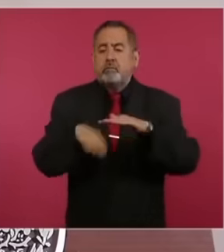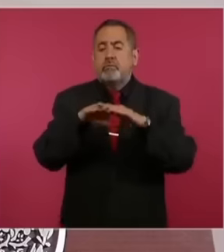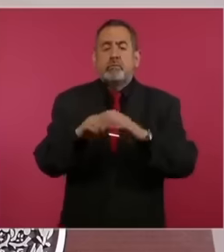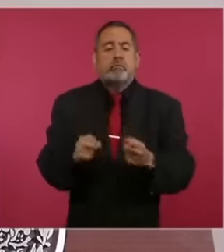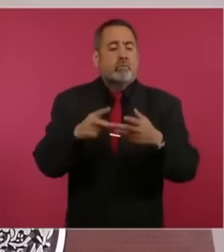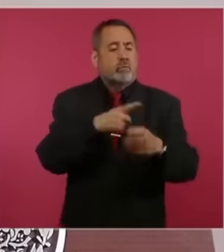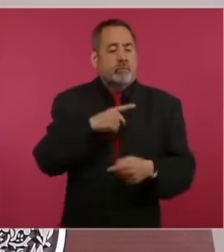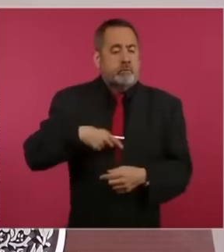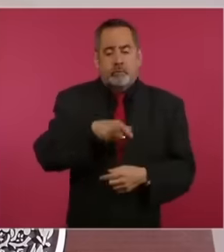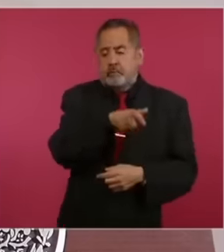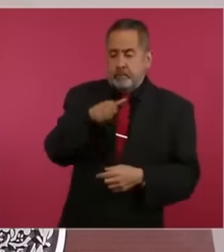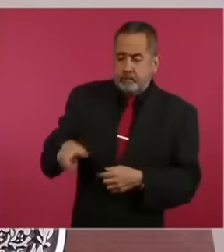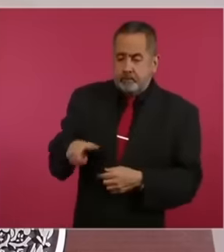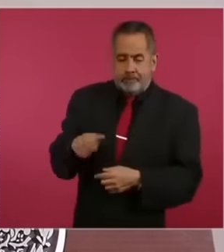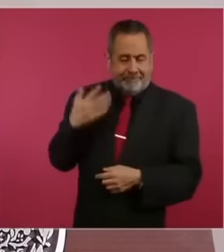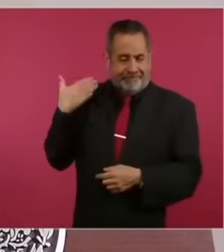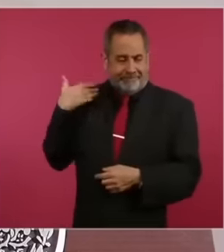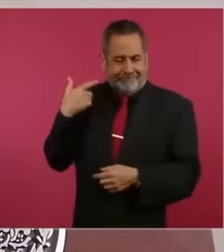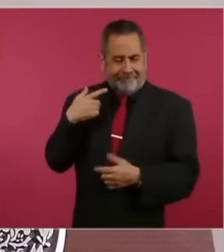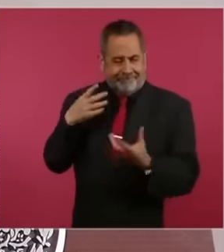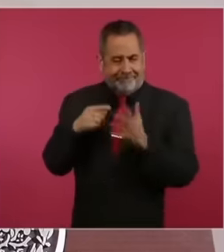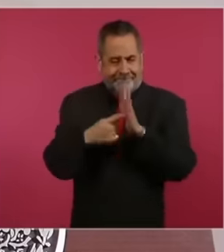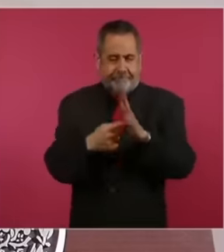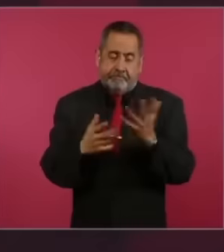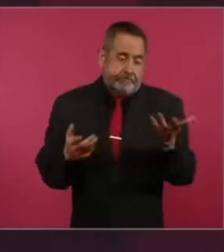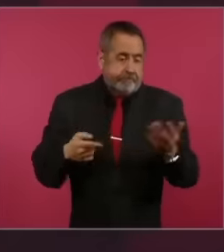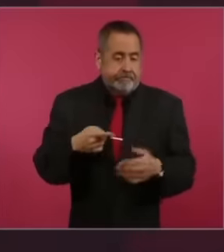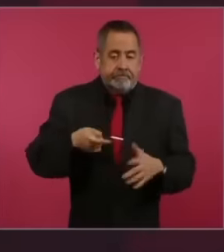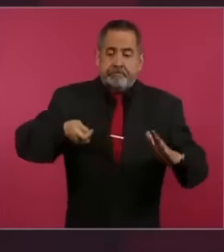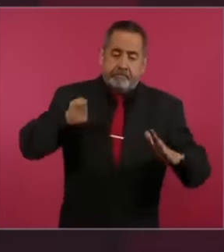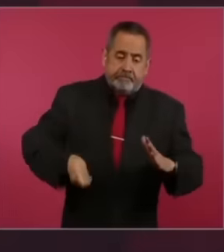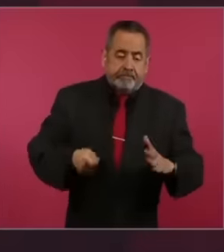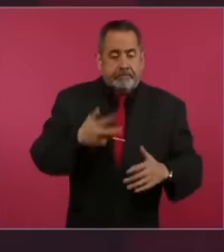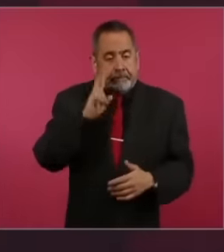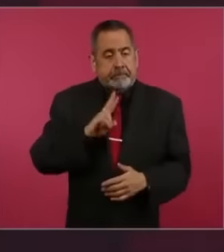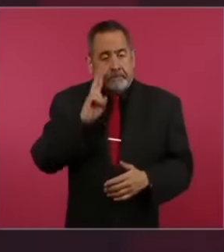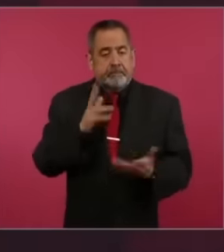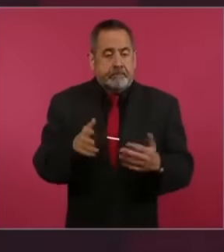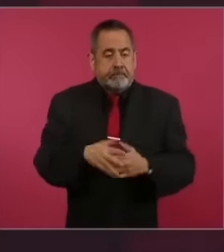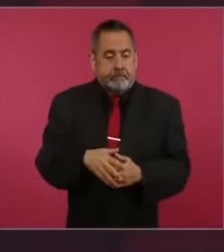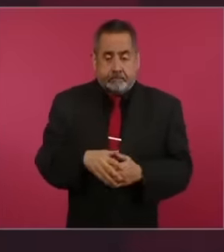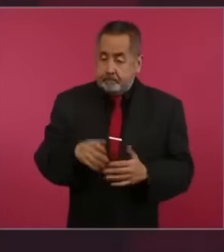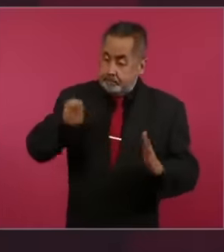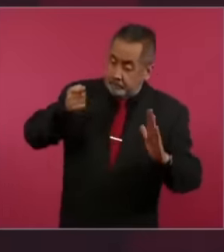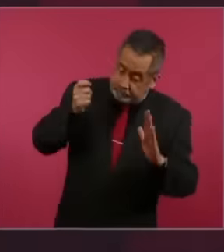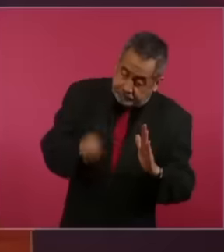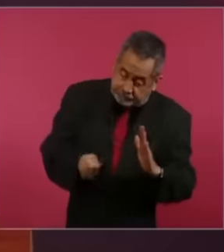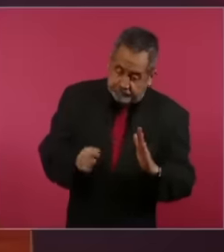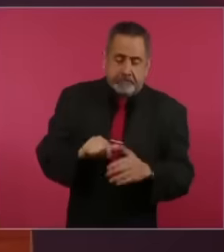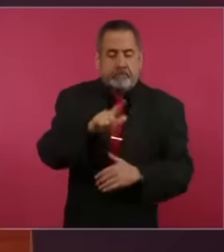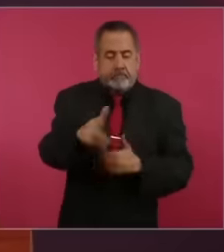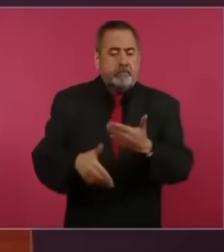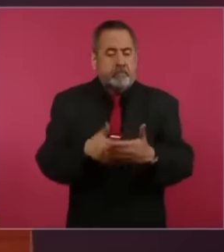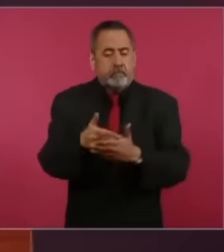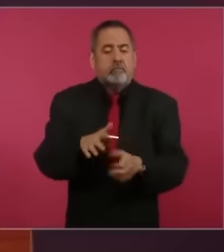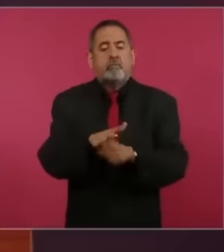discussed a while ago and in that sense, then we would proceed to verify that yes. It is pertinent and